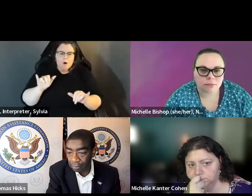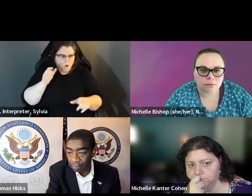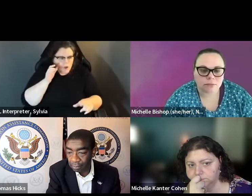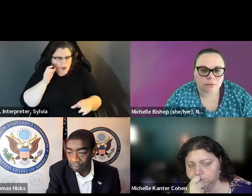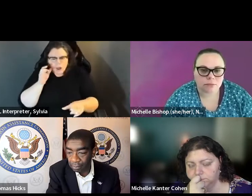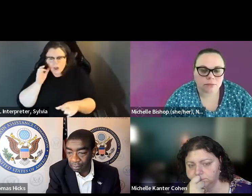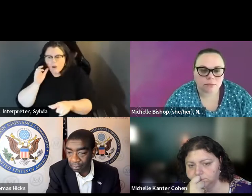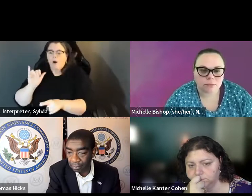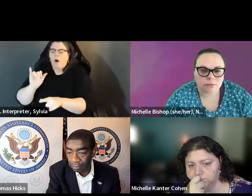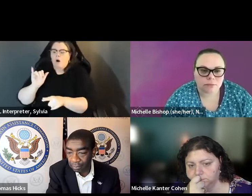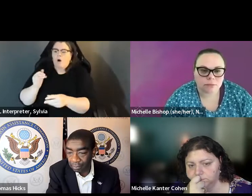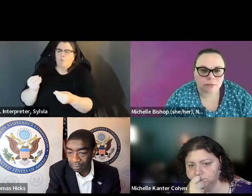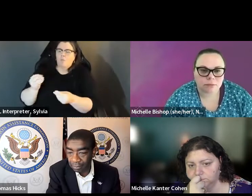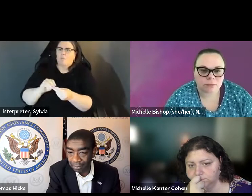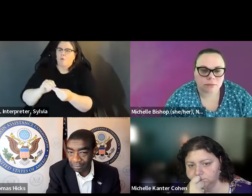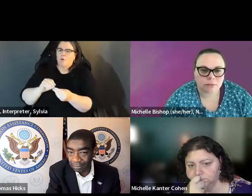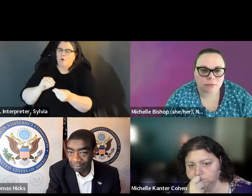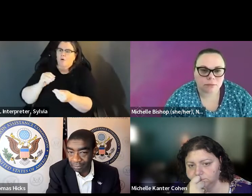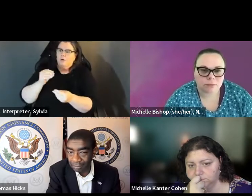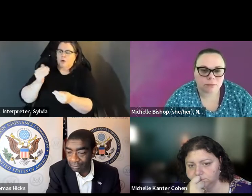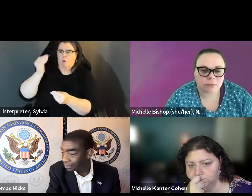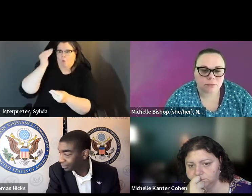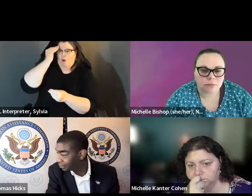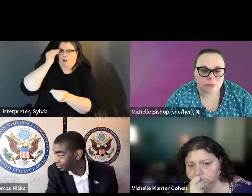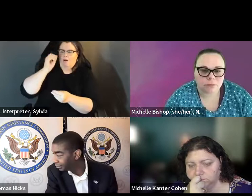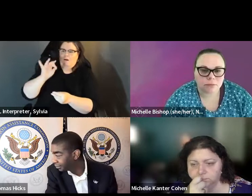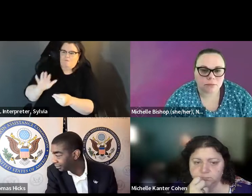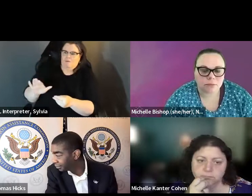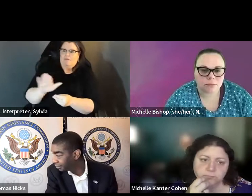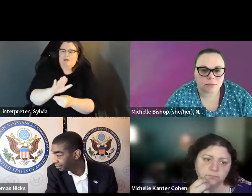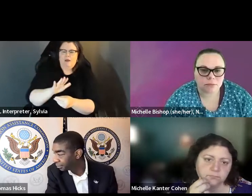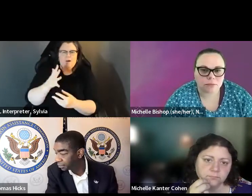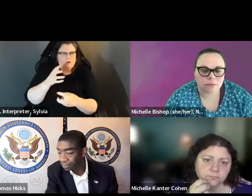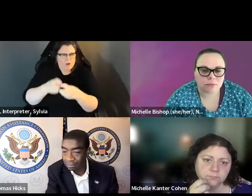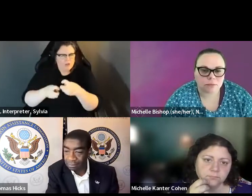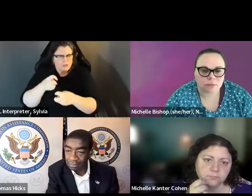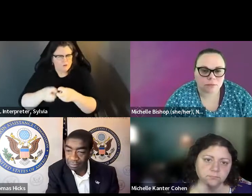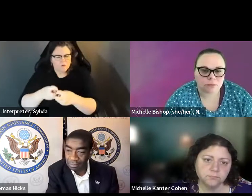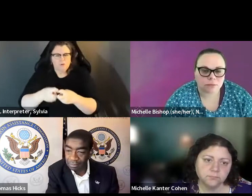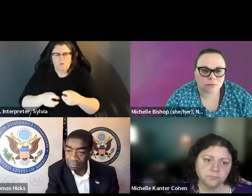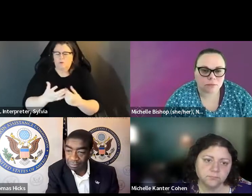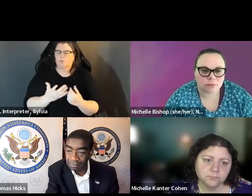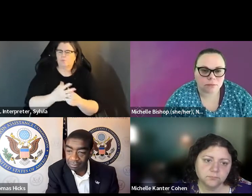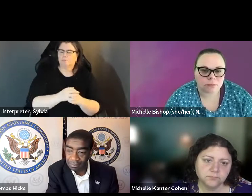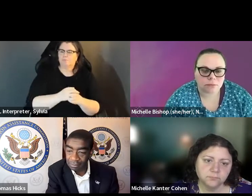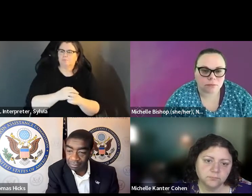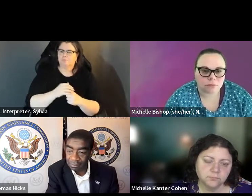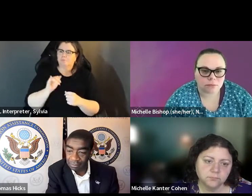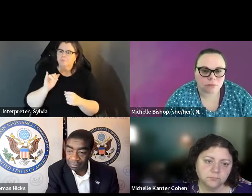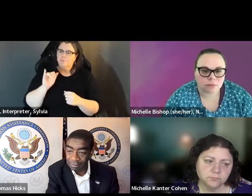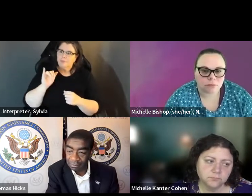supervise and election officials be sensitized to You know in particular, into the right from challenges. Voters are facing, and only with that I think we'll supervisors of elections in Florida or other officials really be sensitized, to the you know as I was pointing out earlier how that local advocacy this. I was pointing out earlier how local advocacy opportunity exists. The barriers to change at that